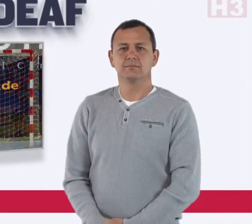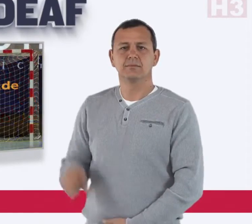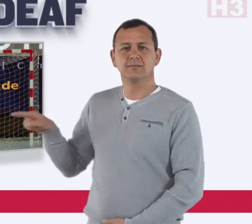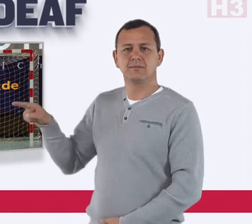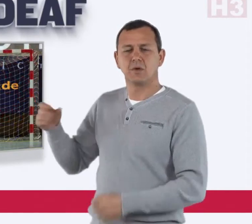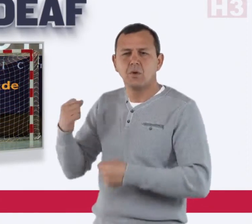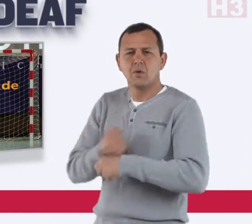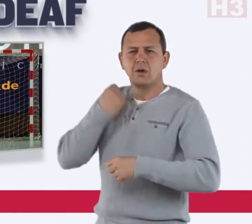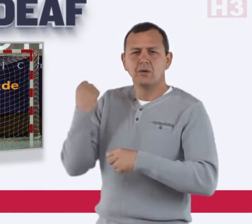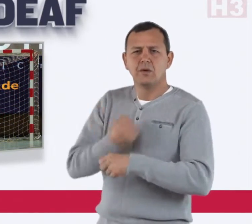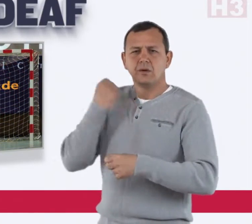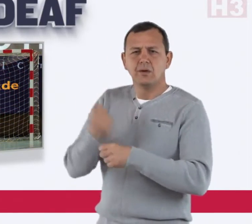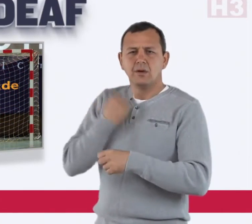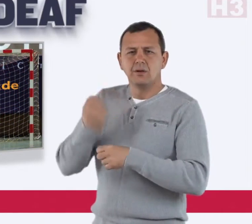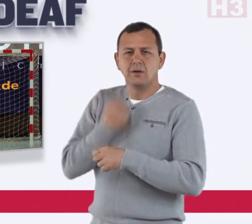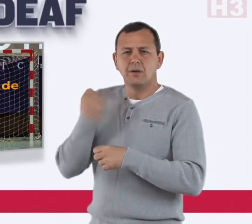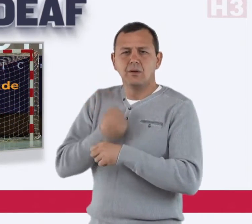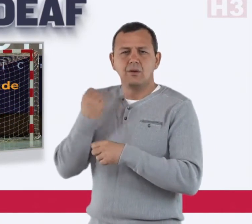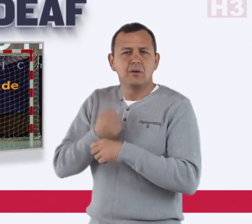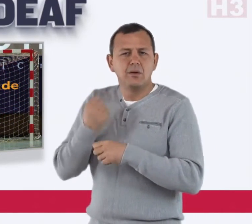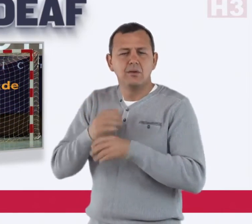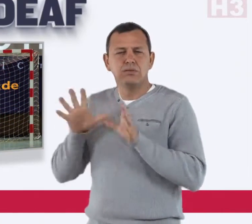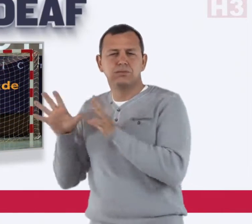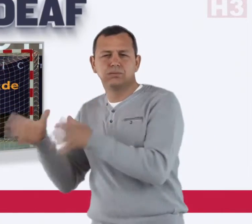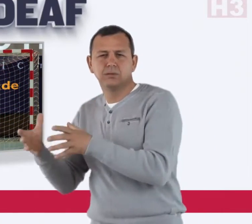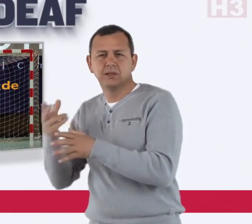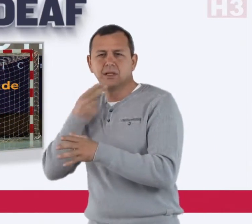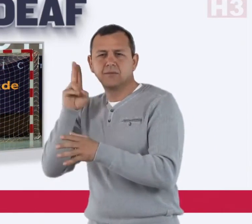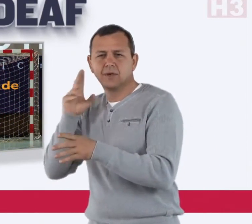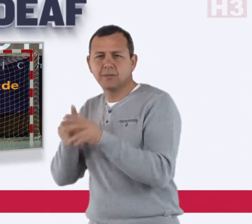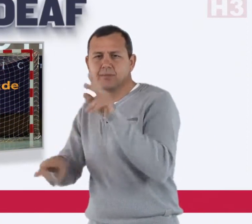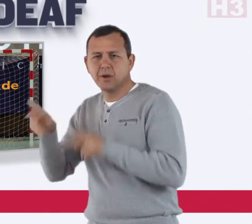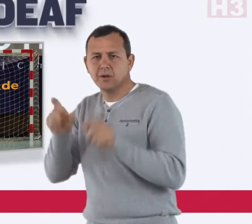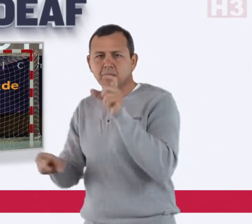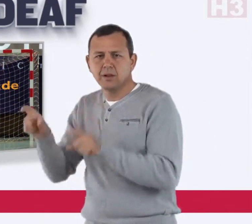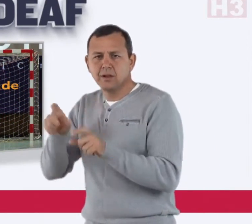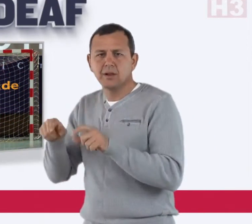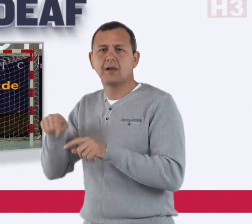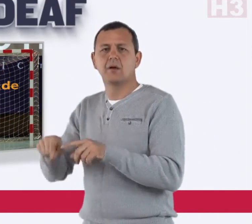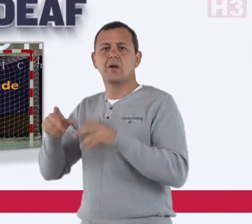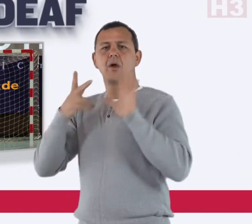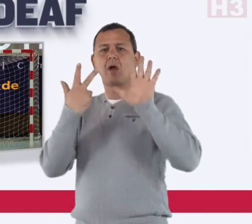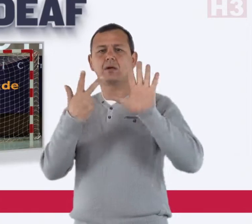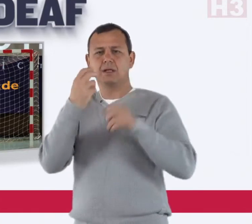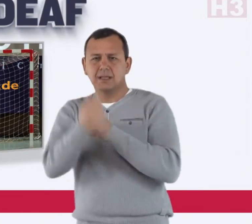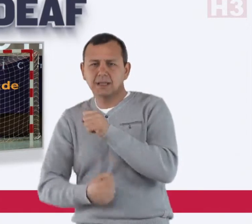Assefa has worked with deaf people for eight